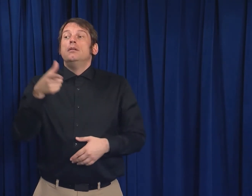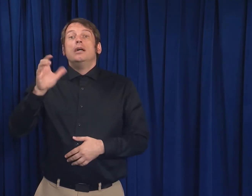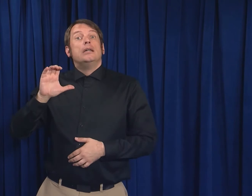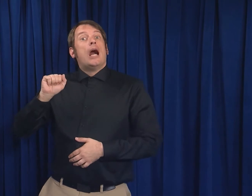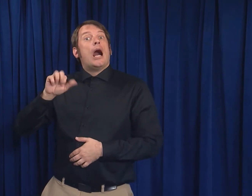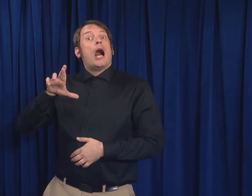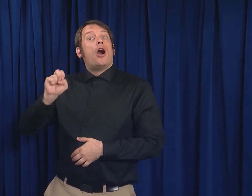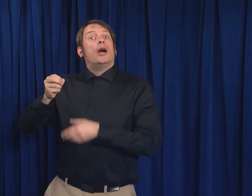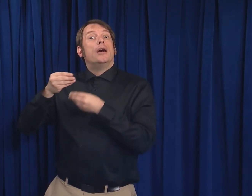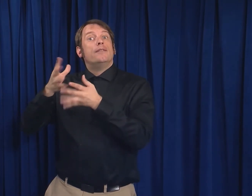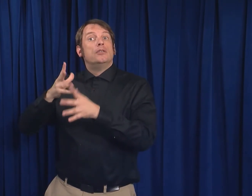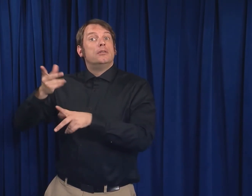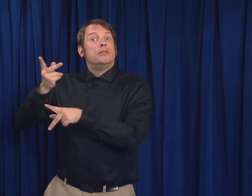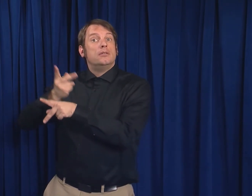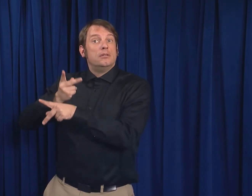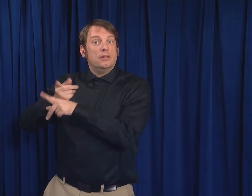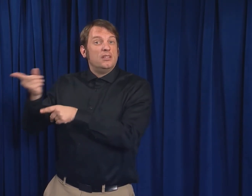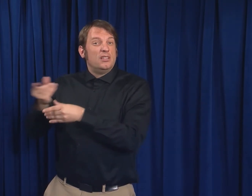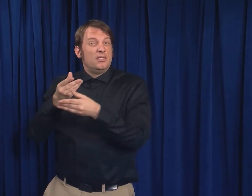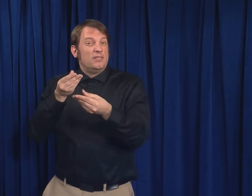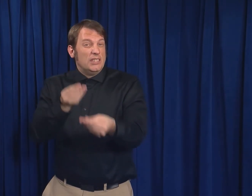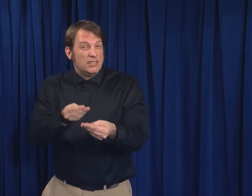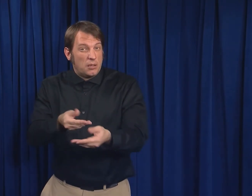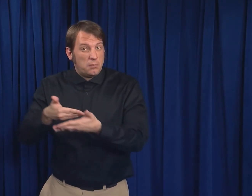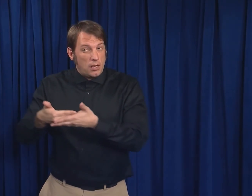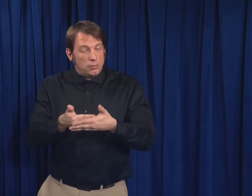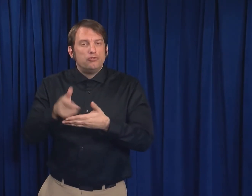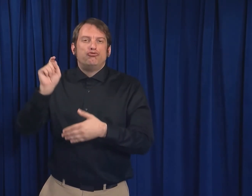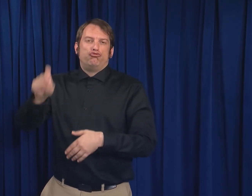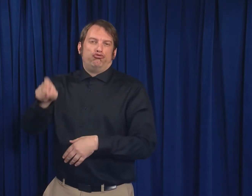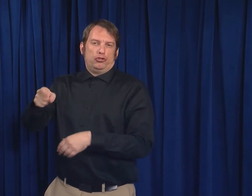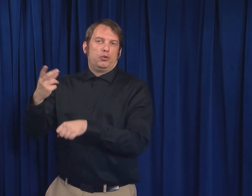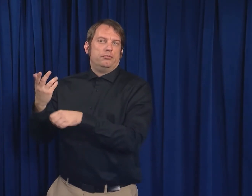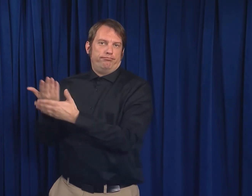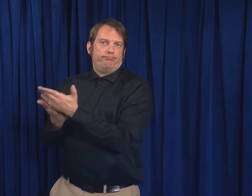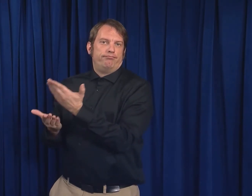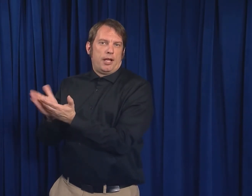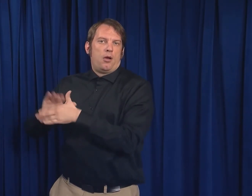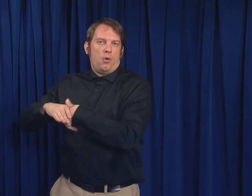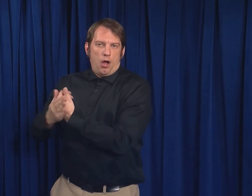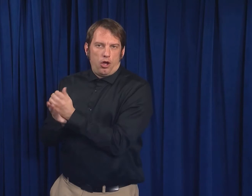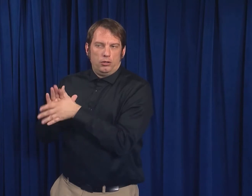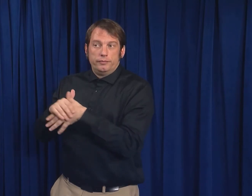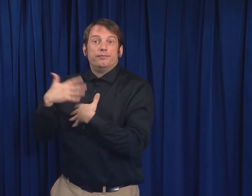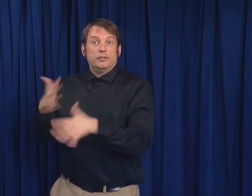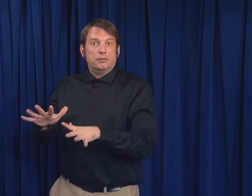Any caregiver feeding the baby should wash their hands